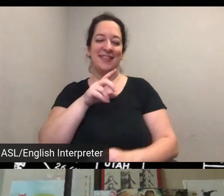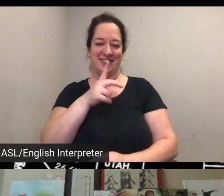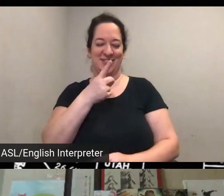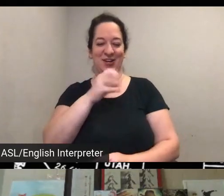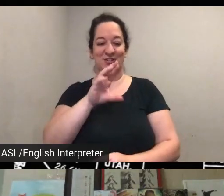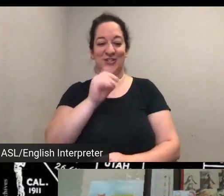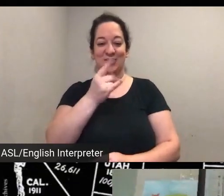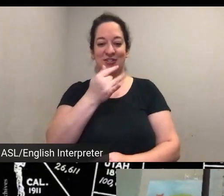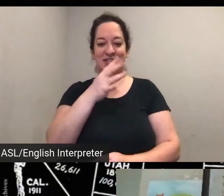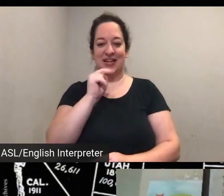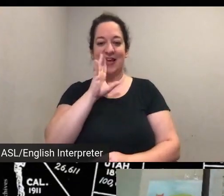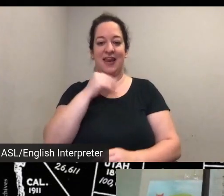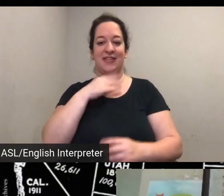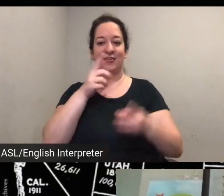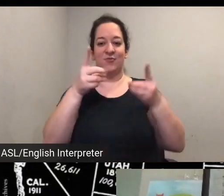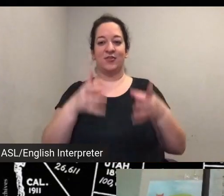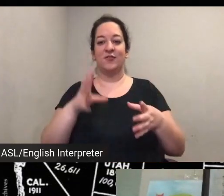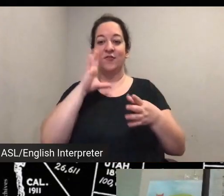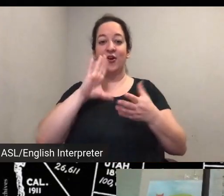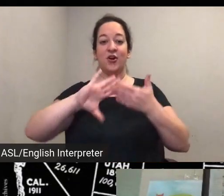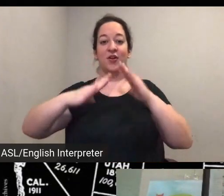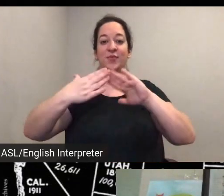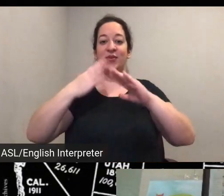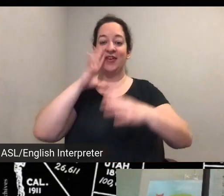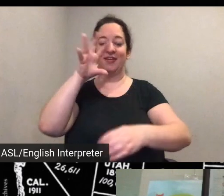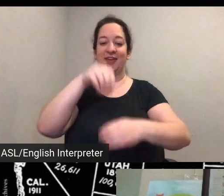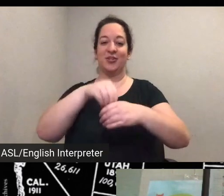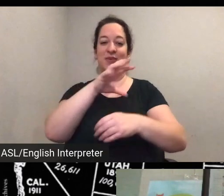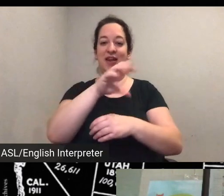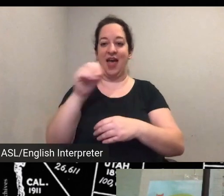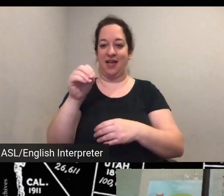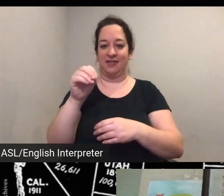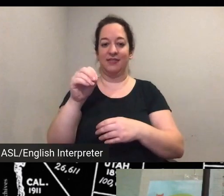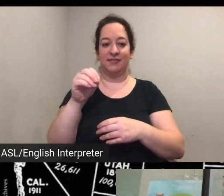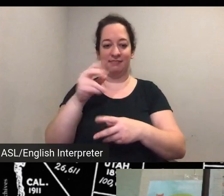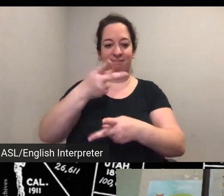and partnership for towson university uh we've got